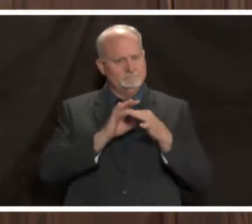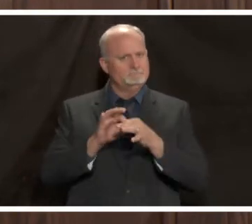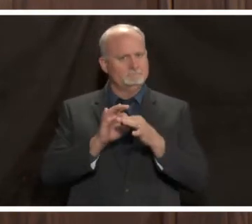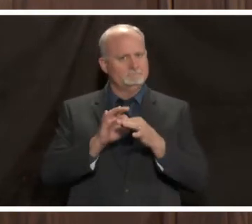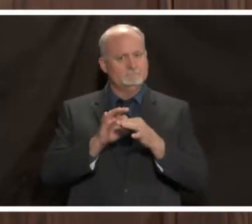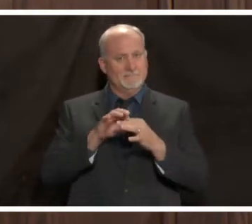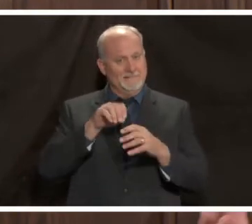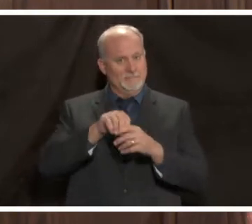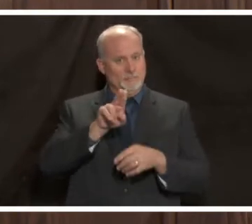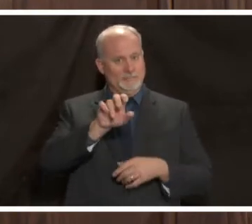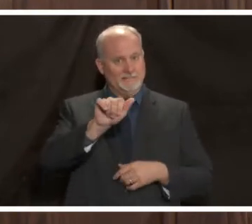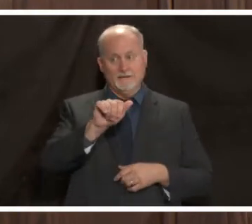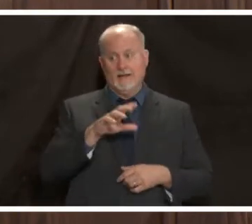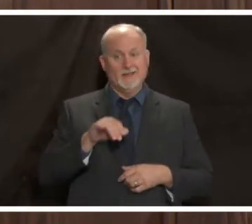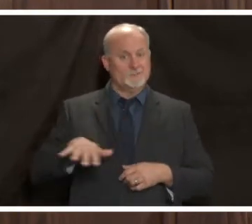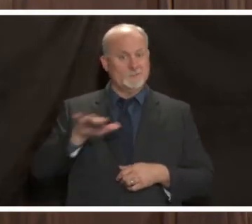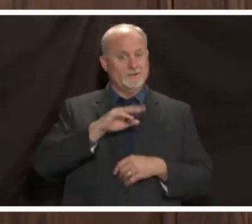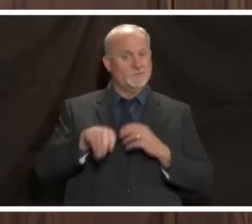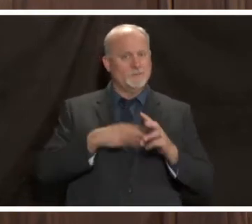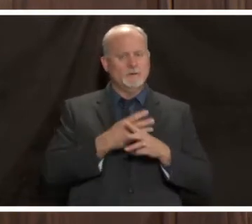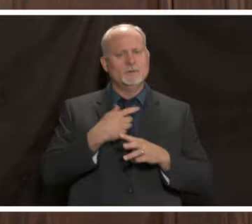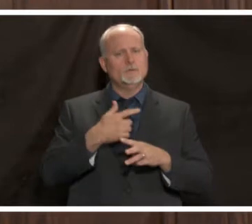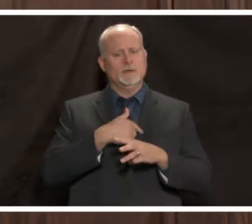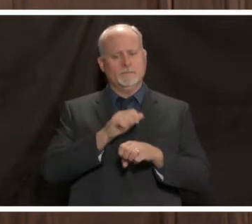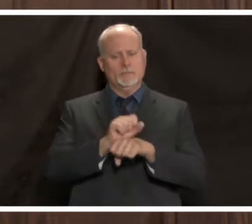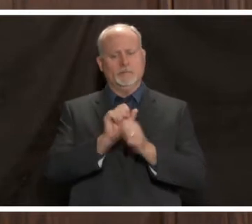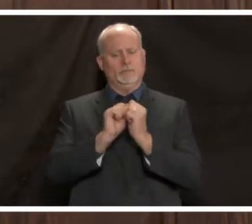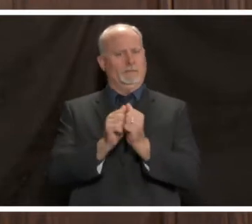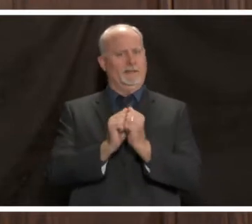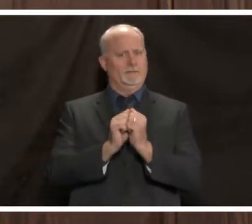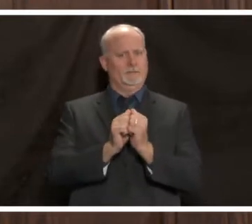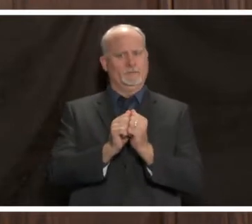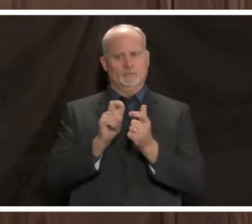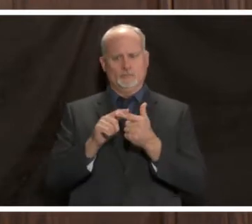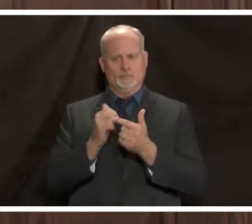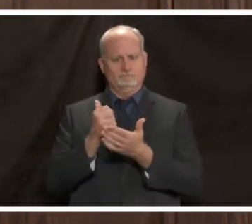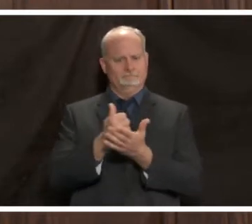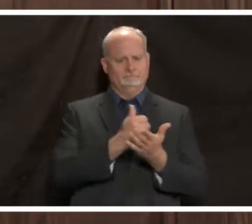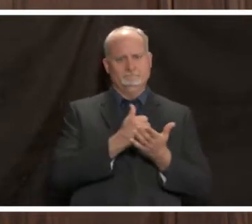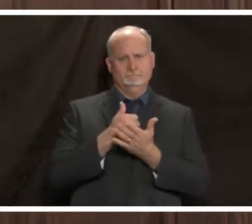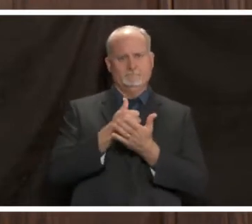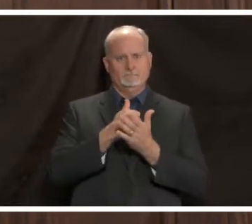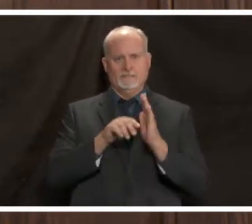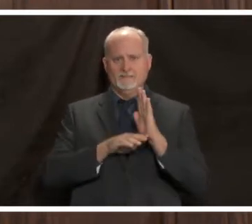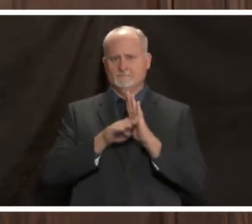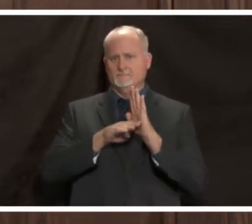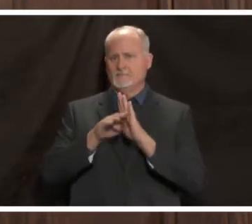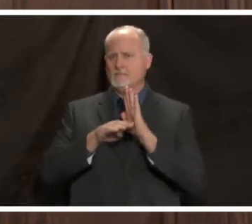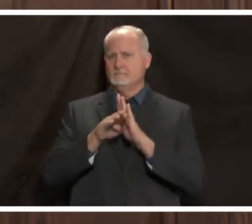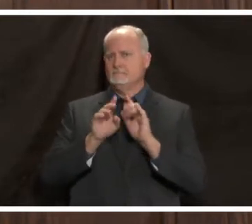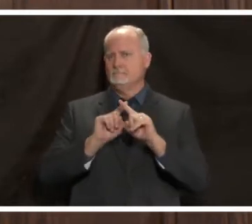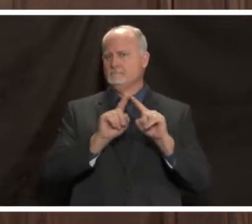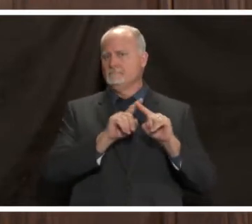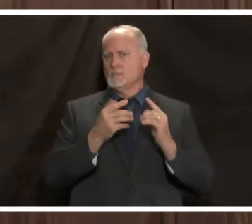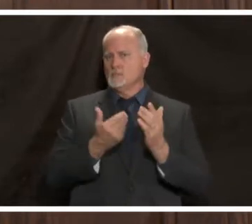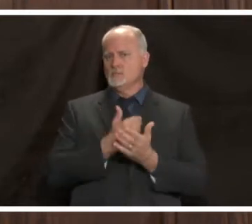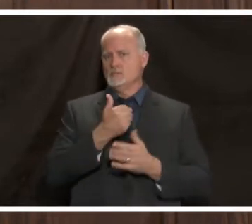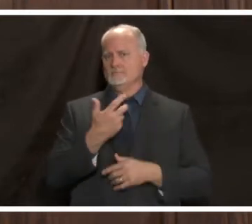united states and frankly around the world working together to develop these new vaccines but also